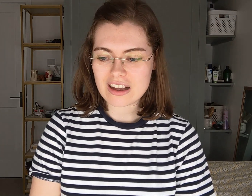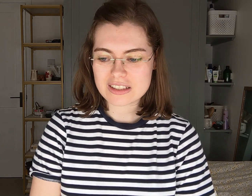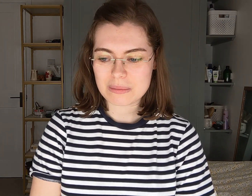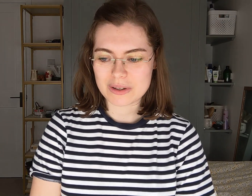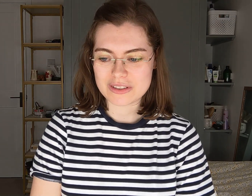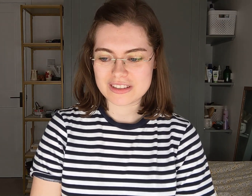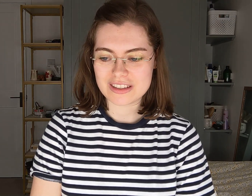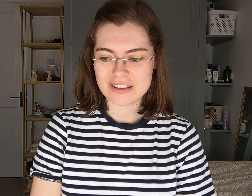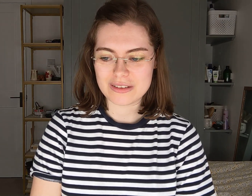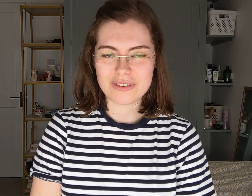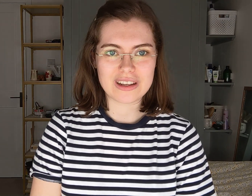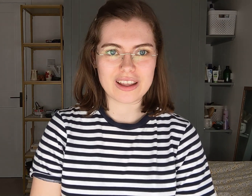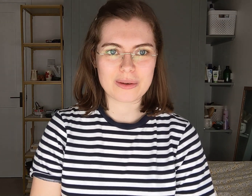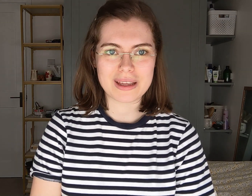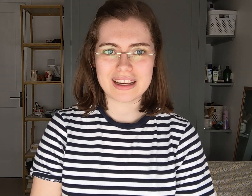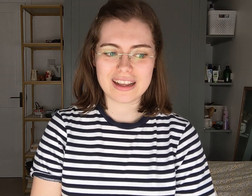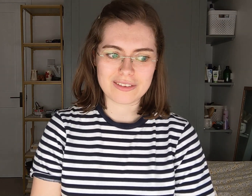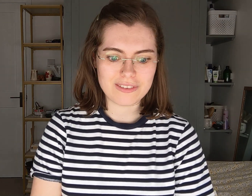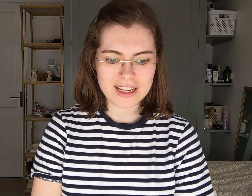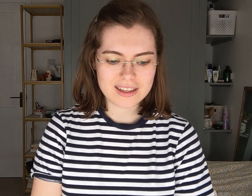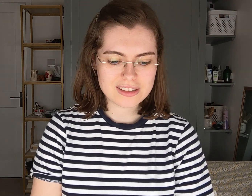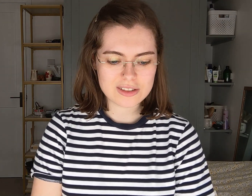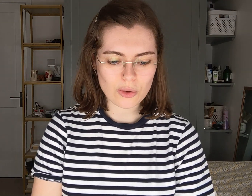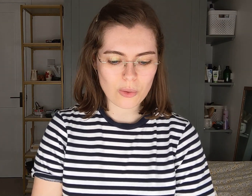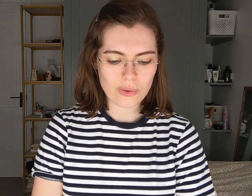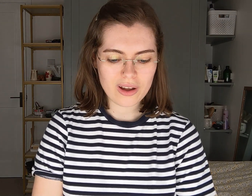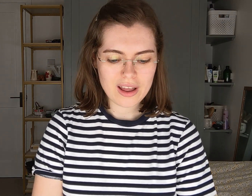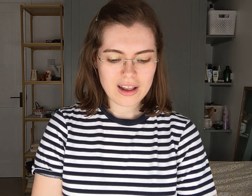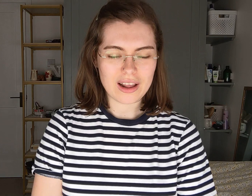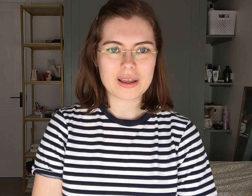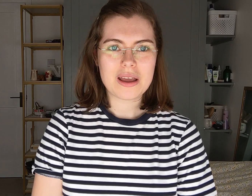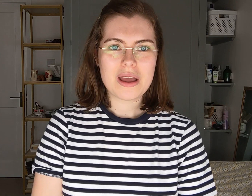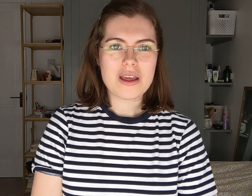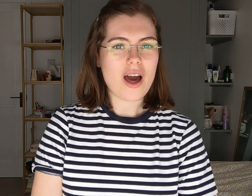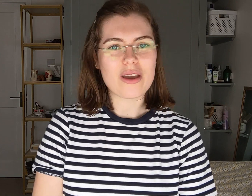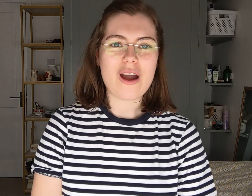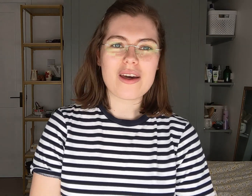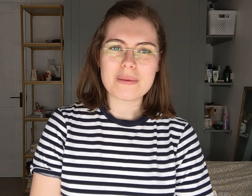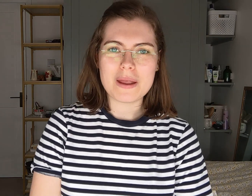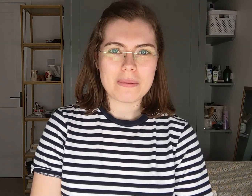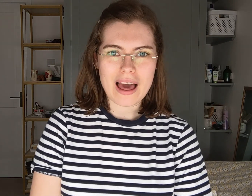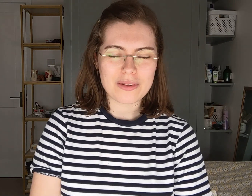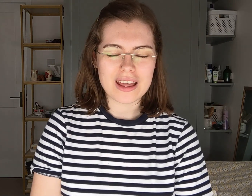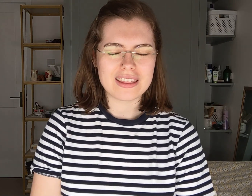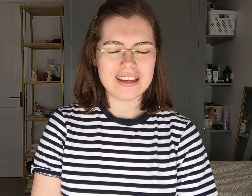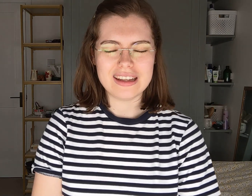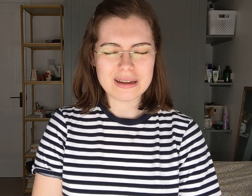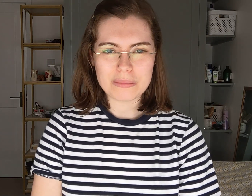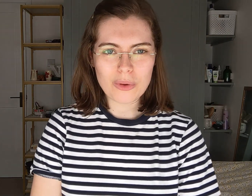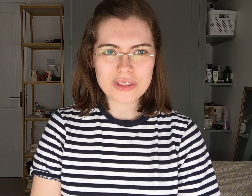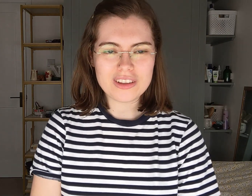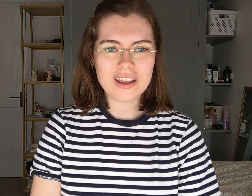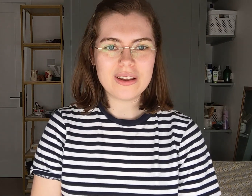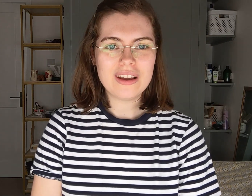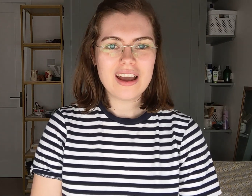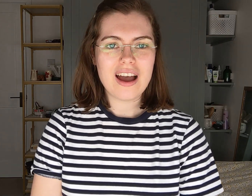ask because you feel like you're being an inconvenience or like there are other people out there that need it more than you.